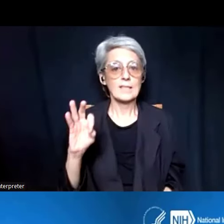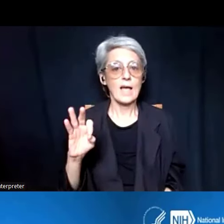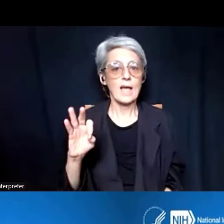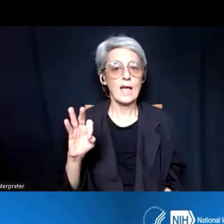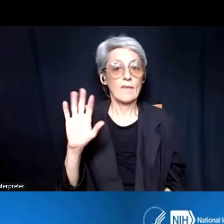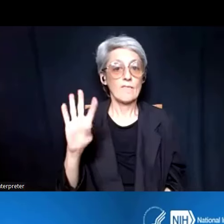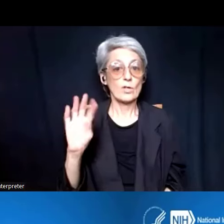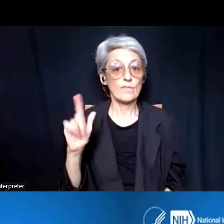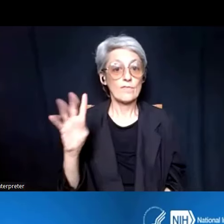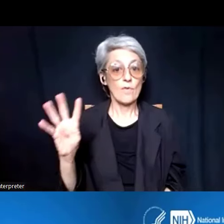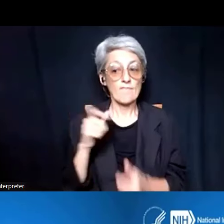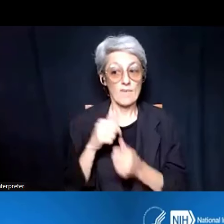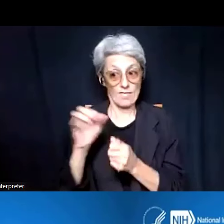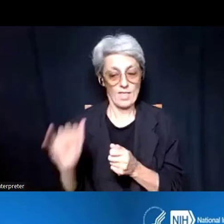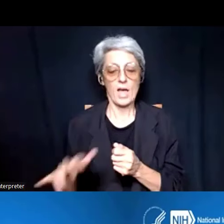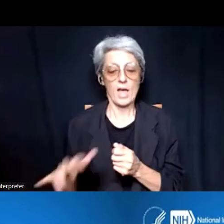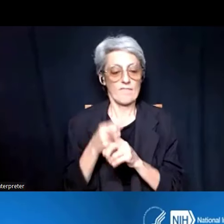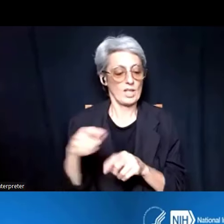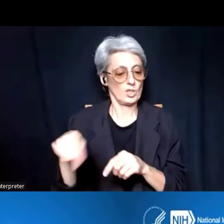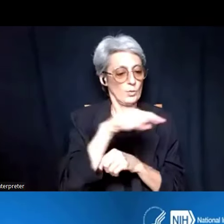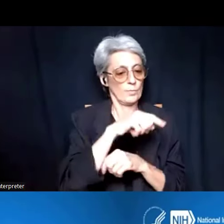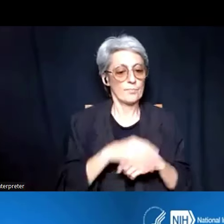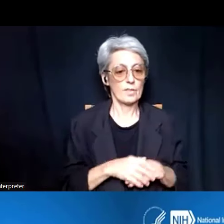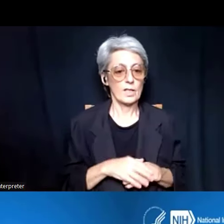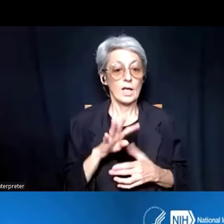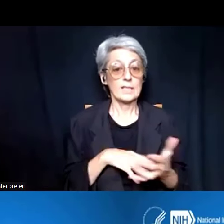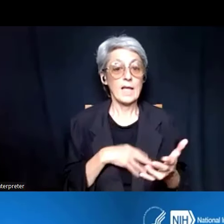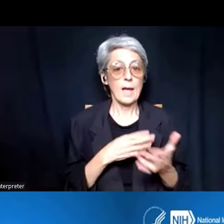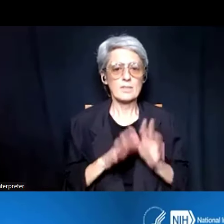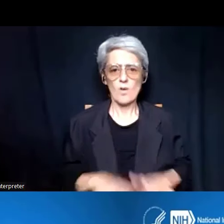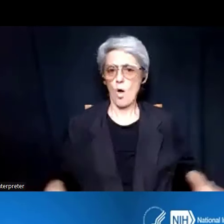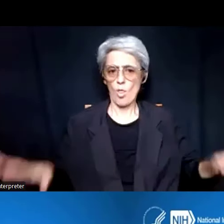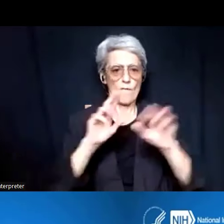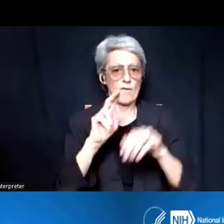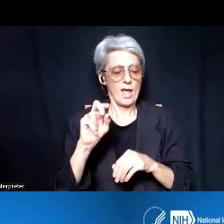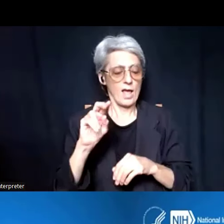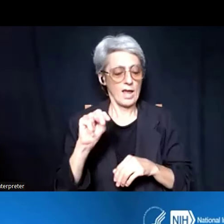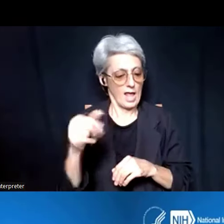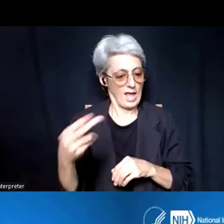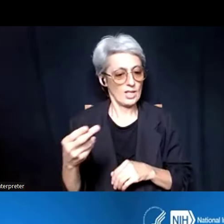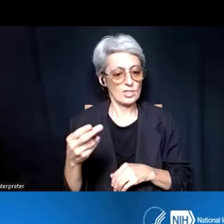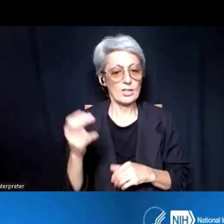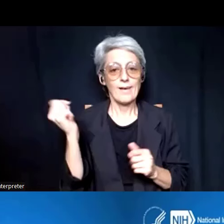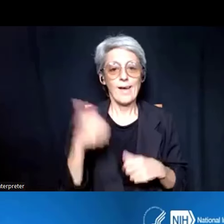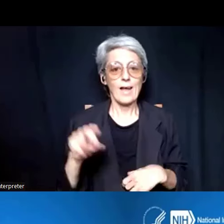But the tables are in NIH-wide, and so that's going to be applicable to all NOFOs, parent or non-parent.